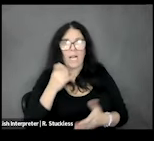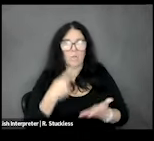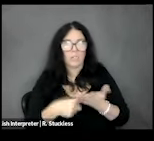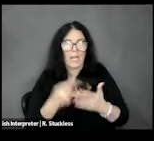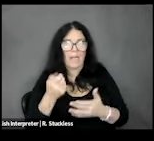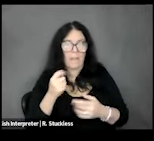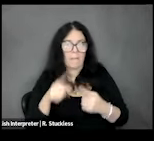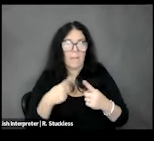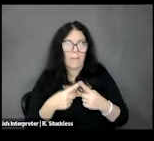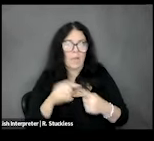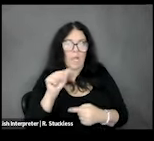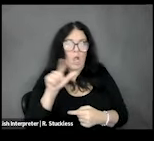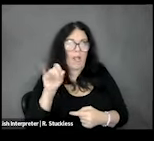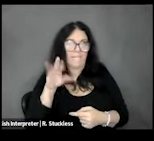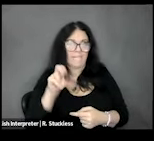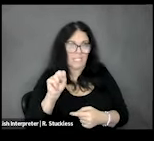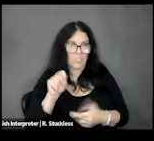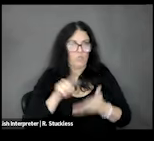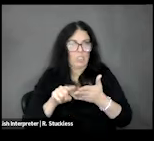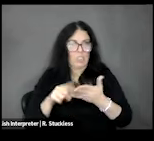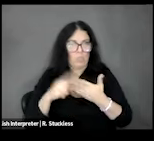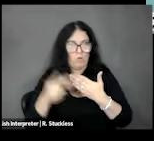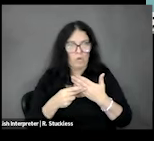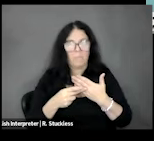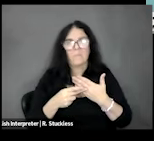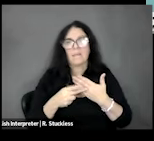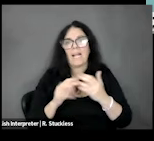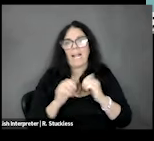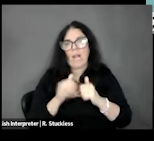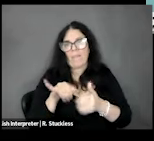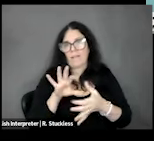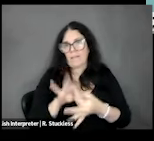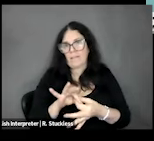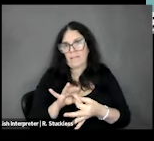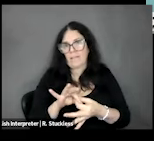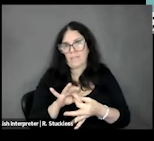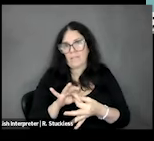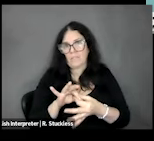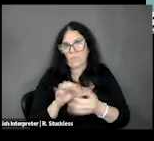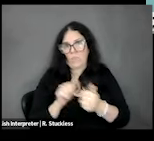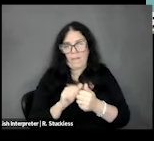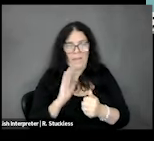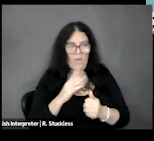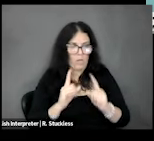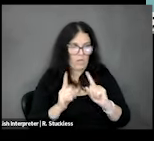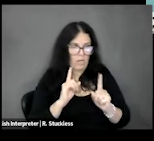our All of Us Research Program and how that connects directly with our conversation today.